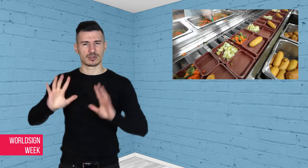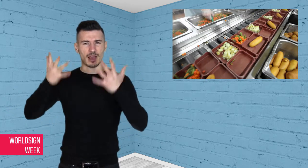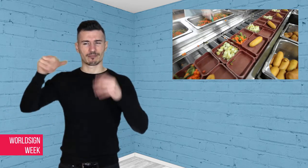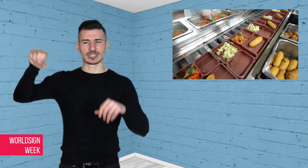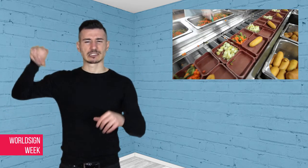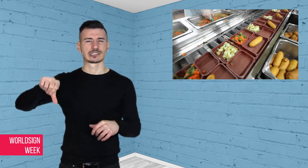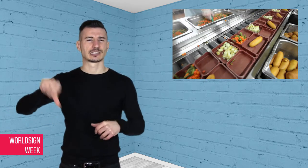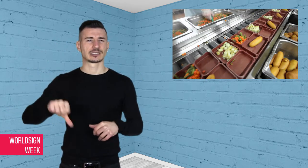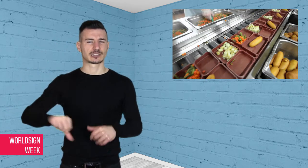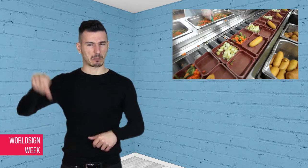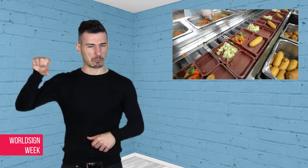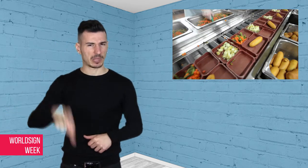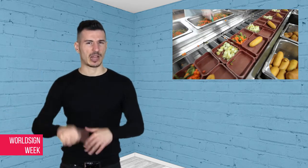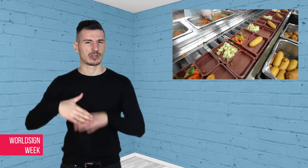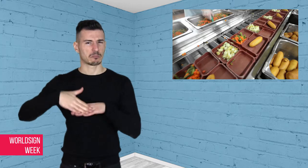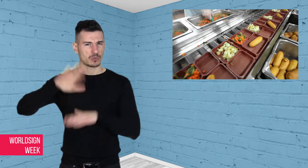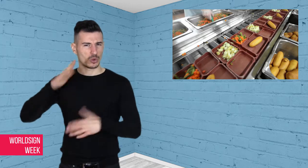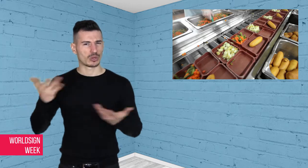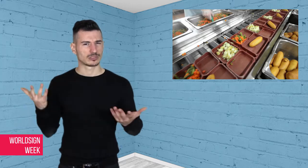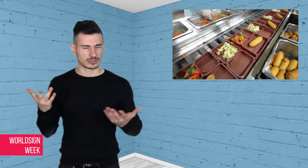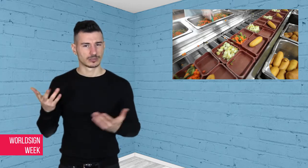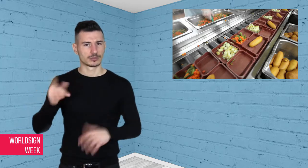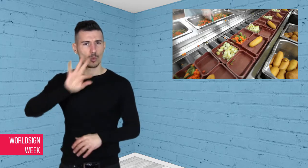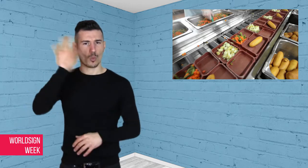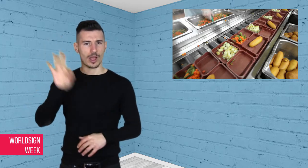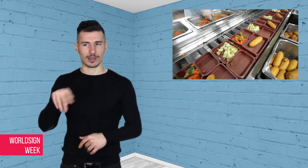General are actively ignoring or